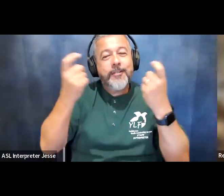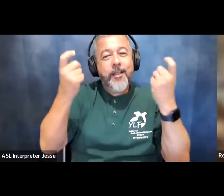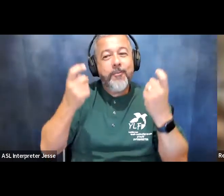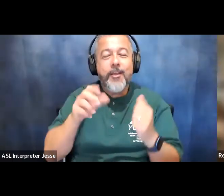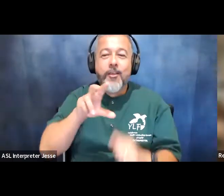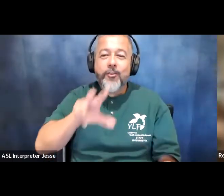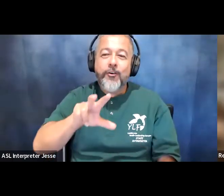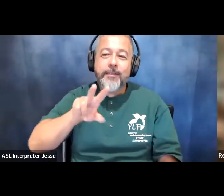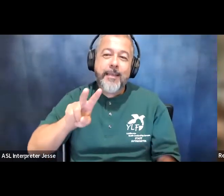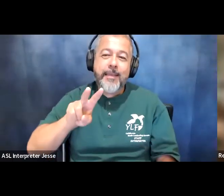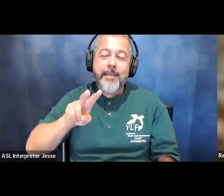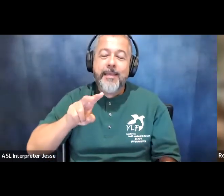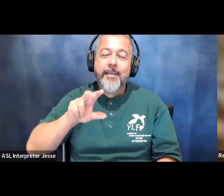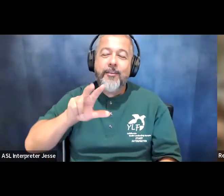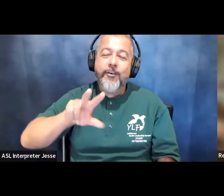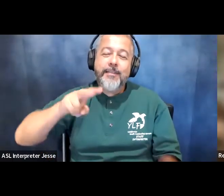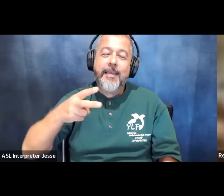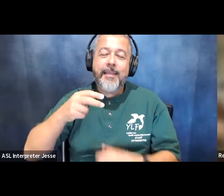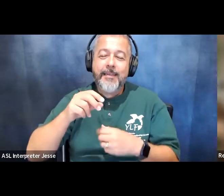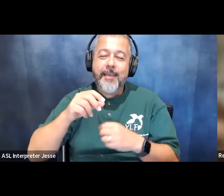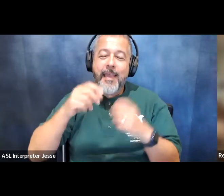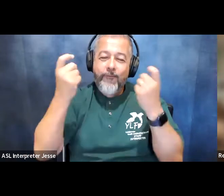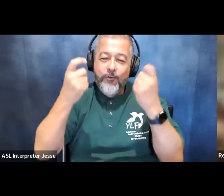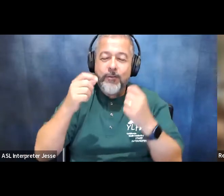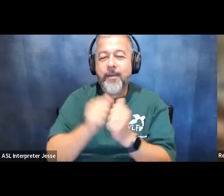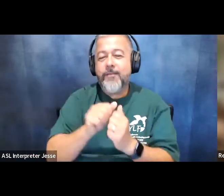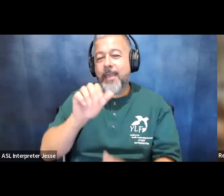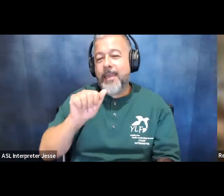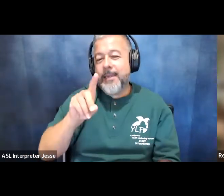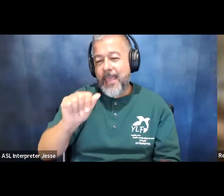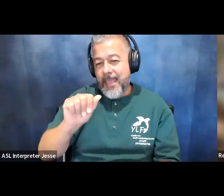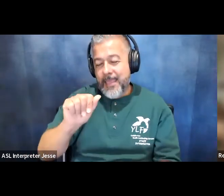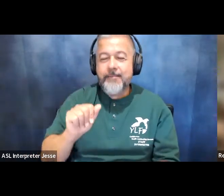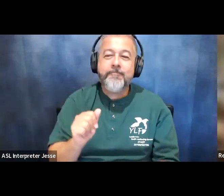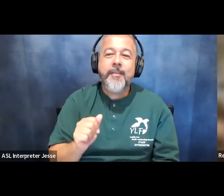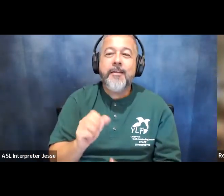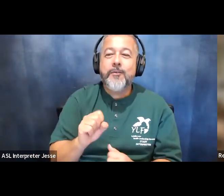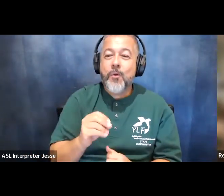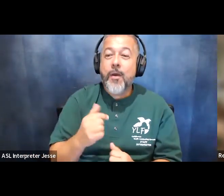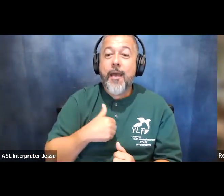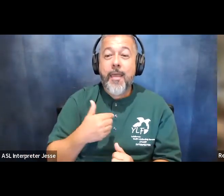anniversary of the ada as sara said my name is rebecca coakley i have achondroplasia which is